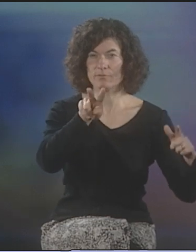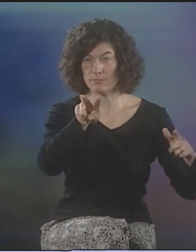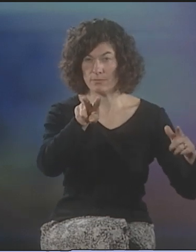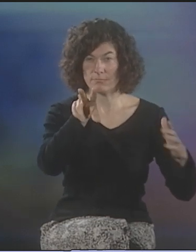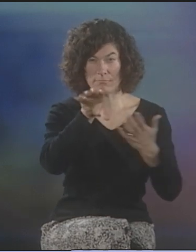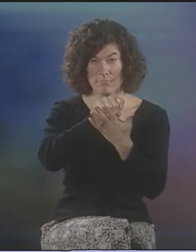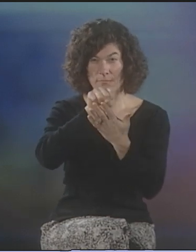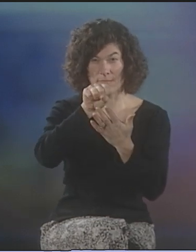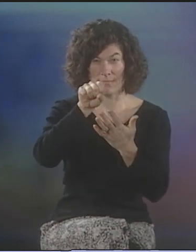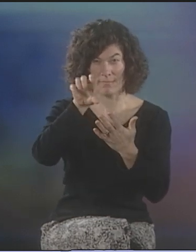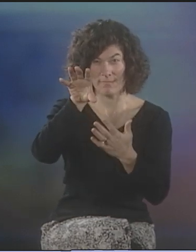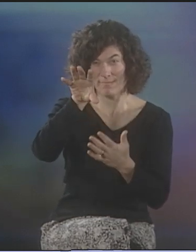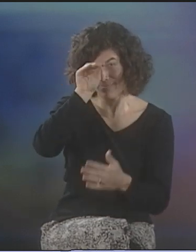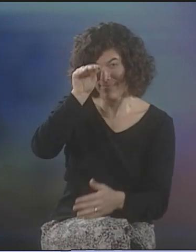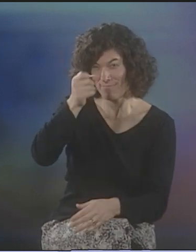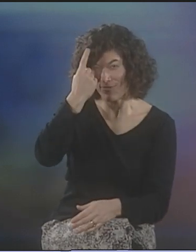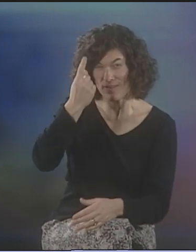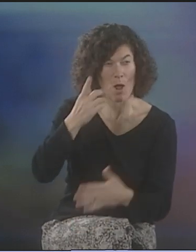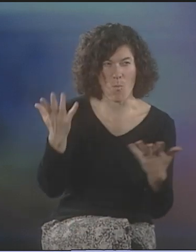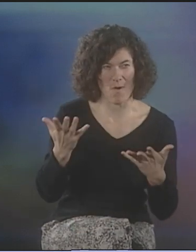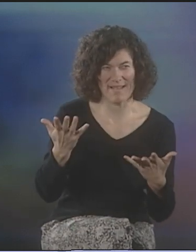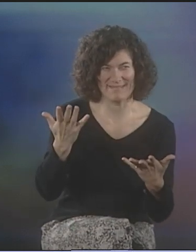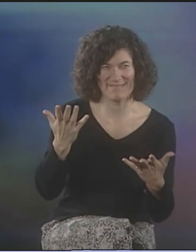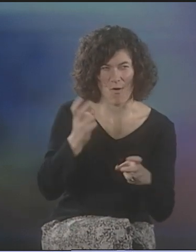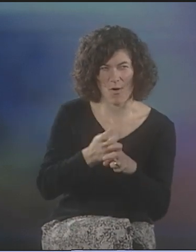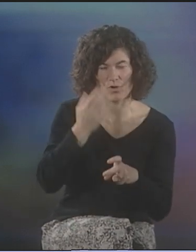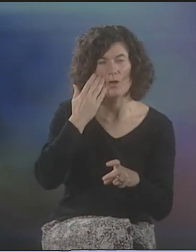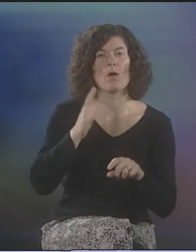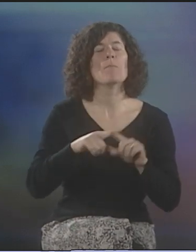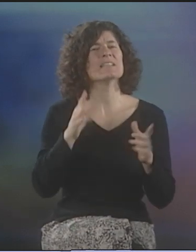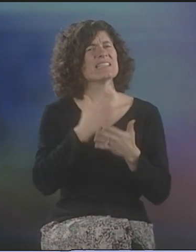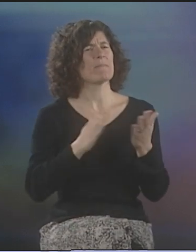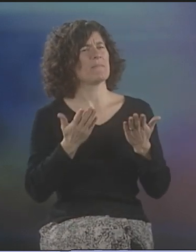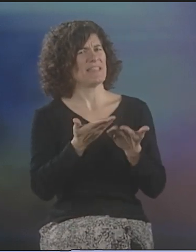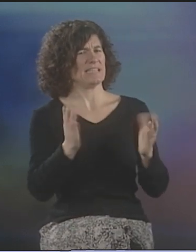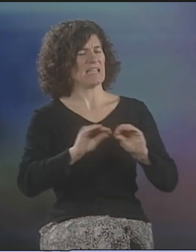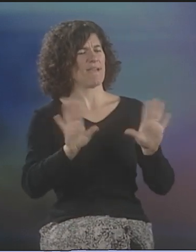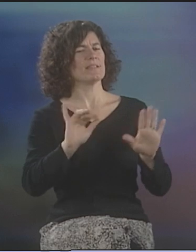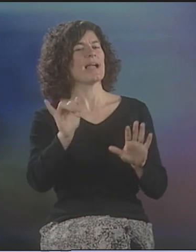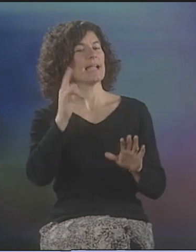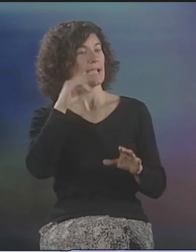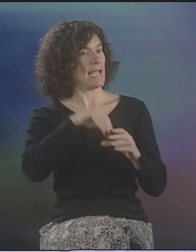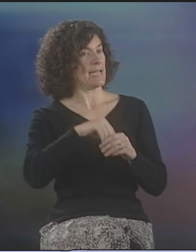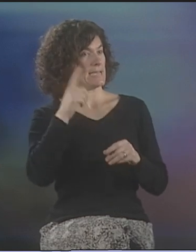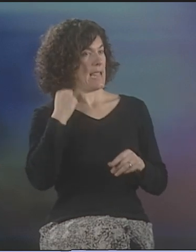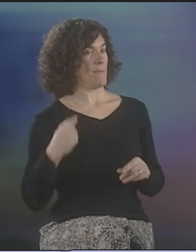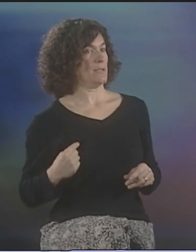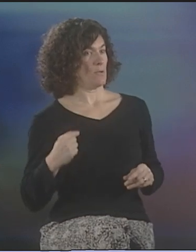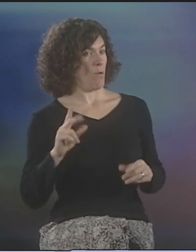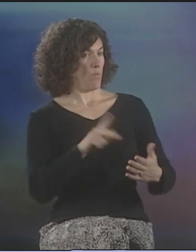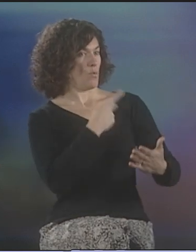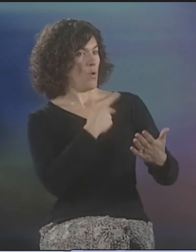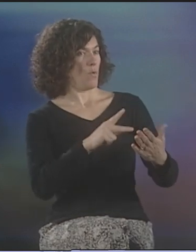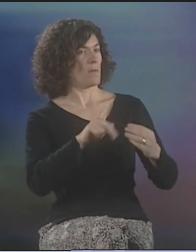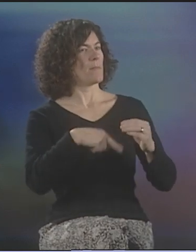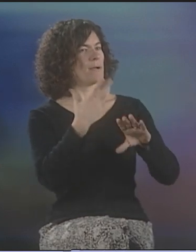WHAT HEARING AUDIENCES WILL BE ABLE TO UNDERSTAND AND WHAT THEY WON'T. IT'S VERY HARD TO KNOW THAT. SOME THINGS ARE OBVIOUS, LIKE IN DEBBIE'S POEM